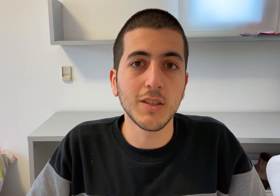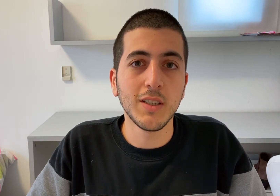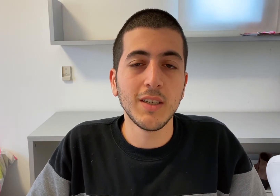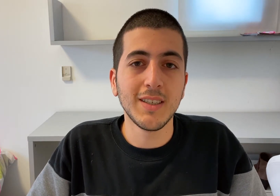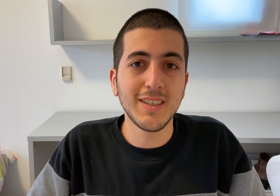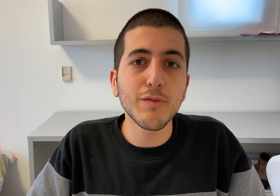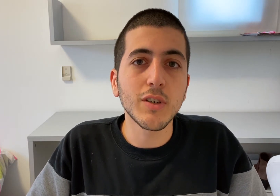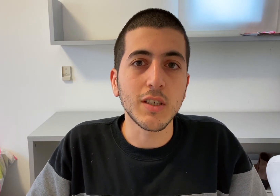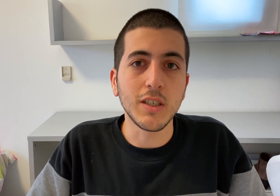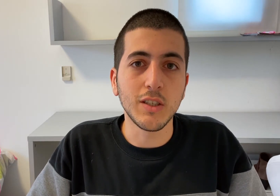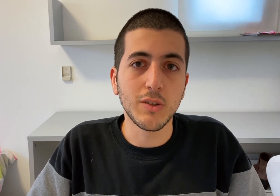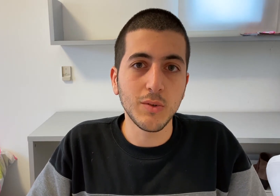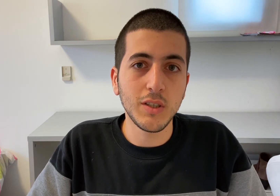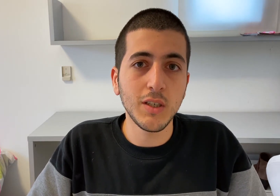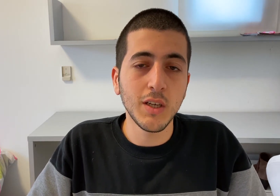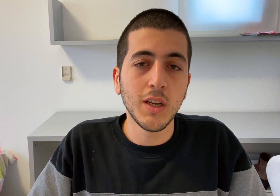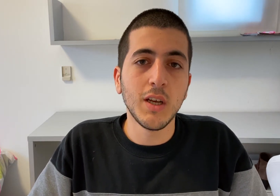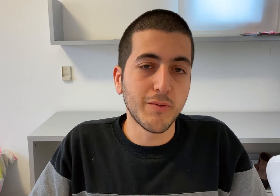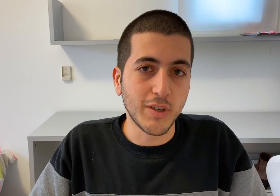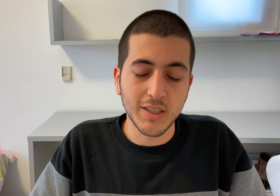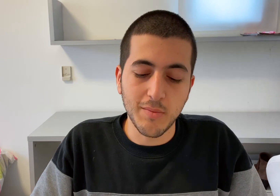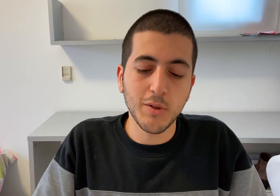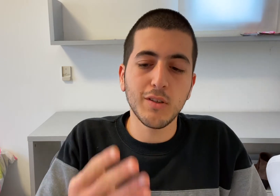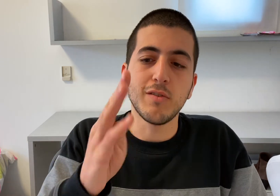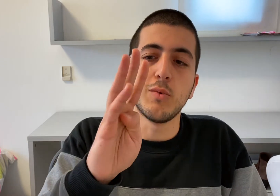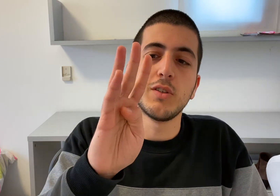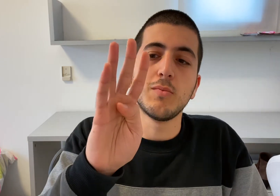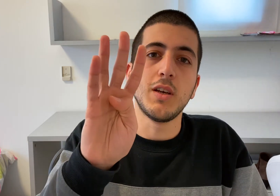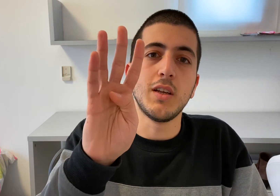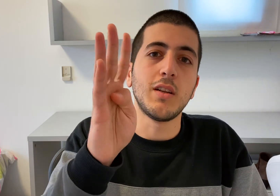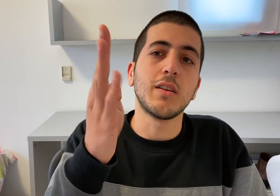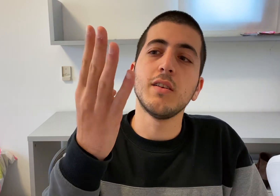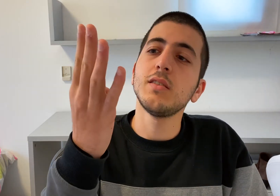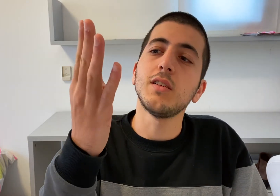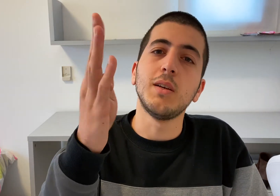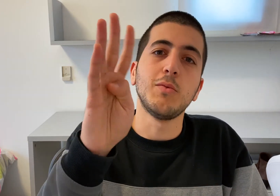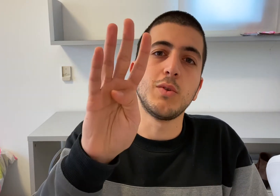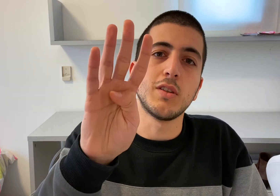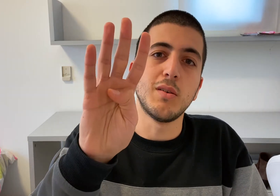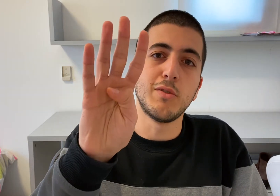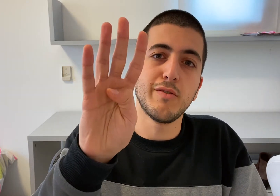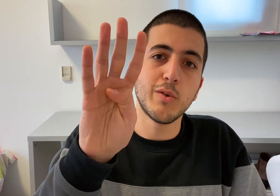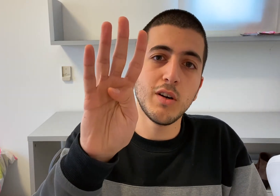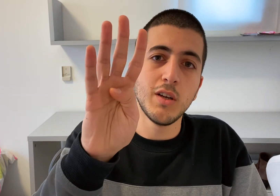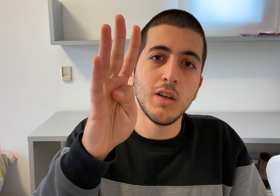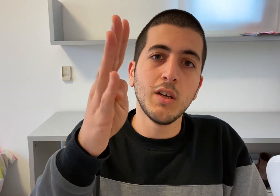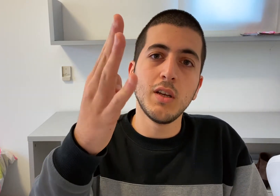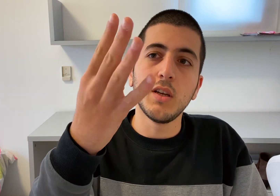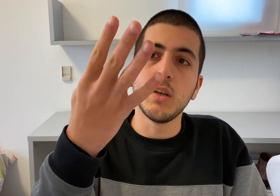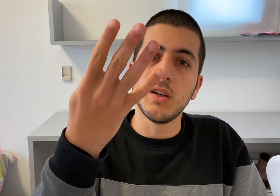differently. For example, if I'm holding my hand like this (I'm doing the number 4)